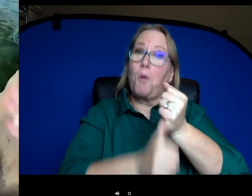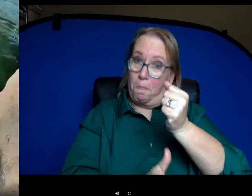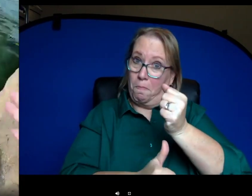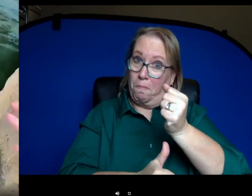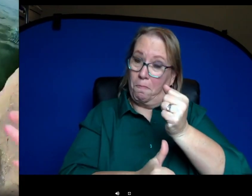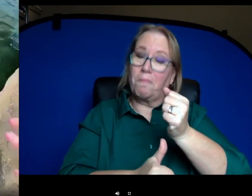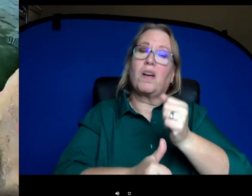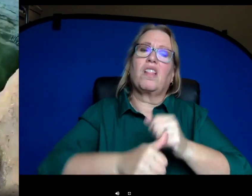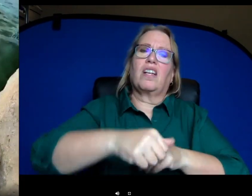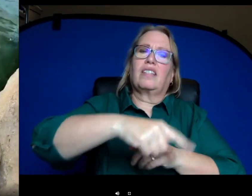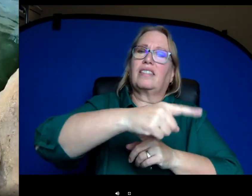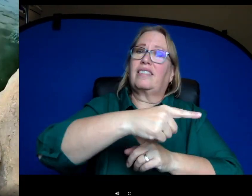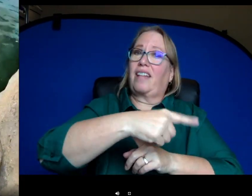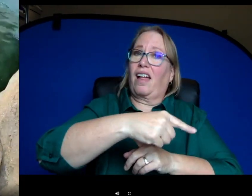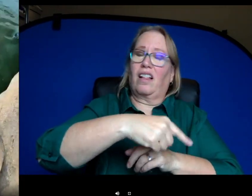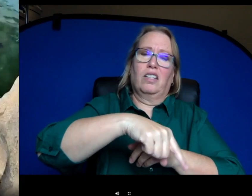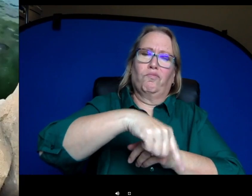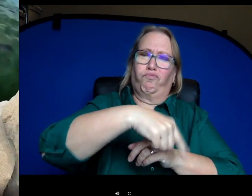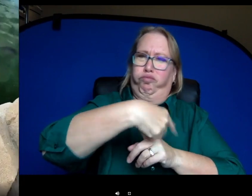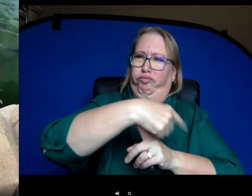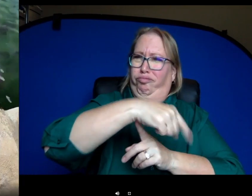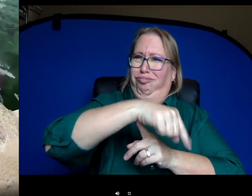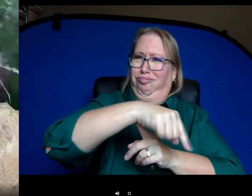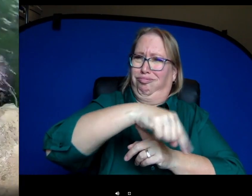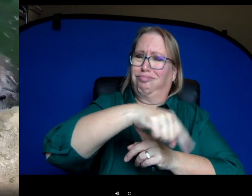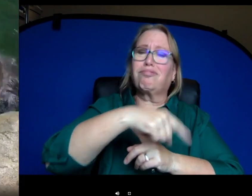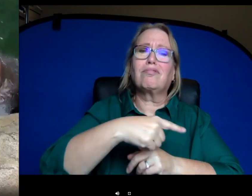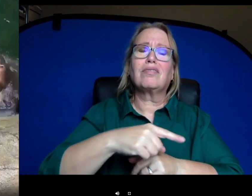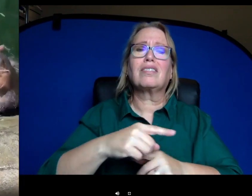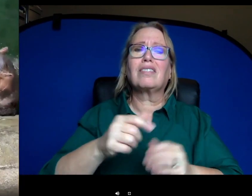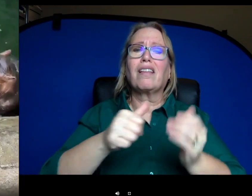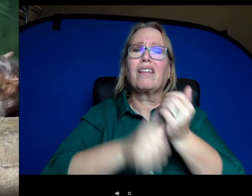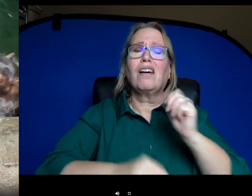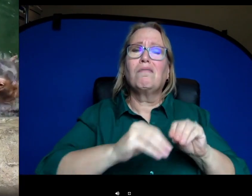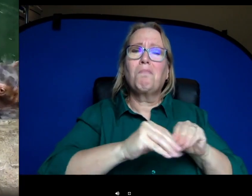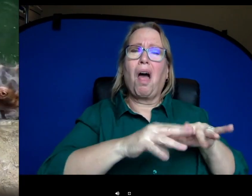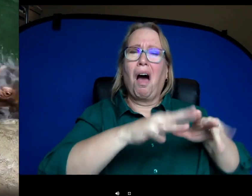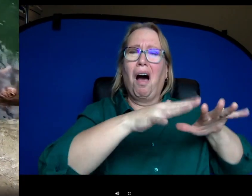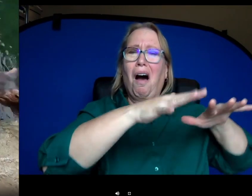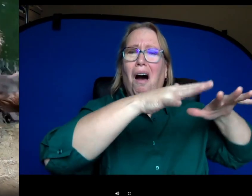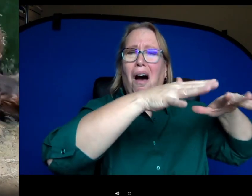forth really quickly and the hippo dung flies everywhere. So the females don't